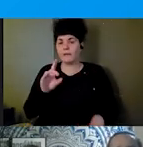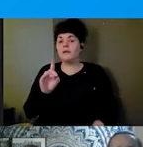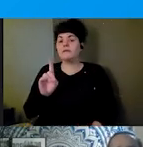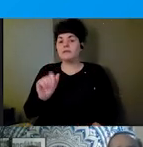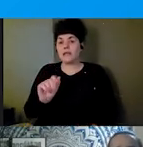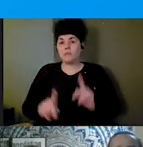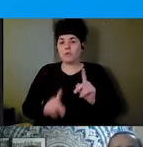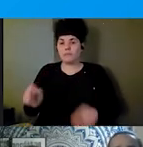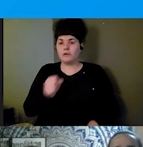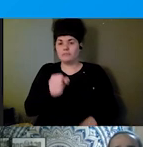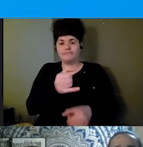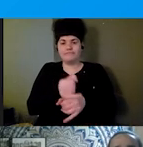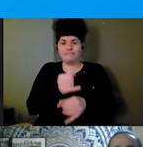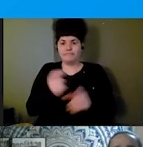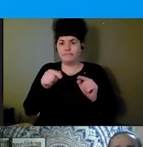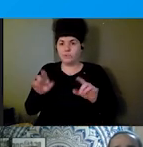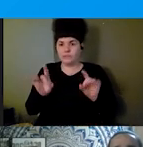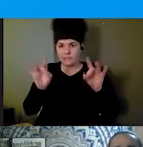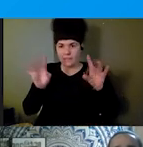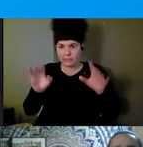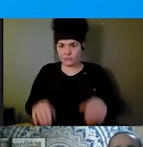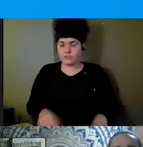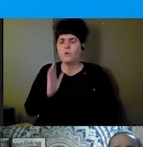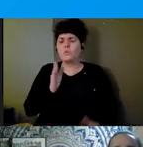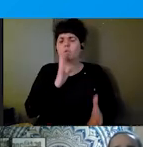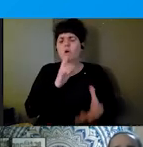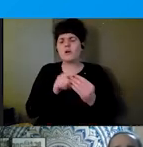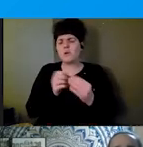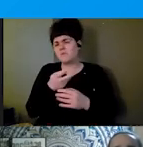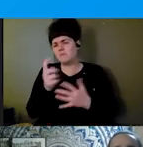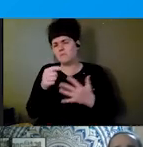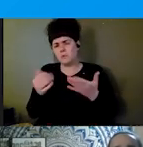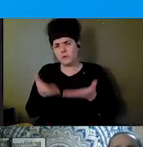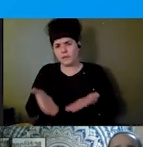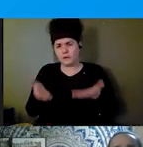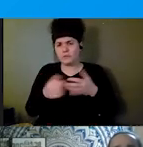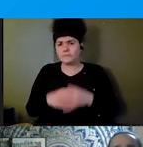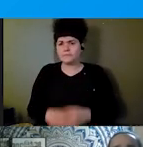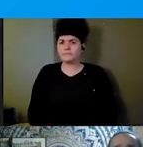about a handful of them here in addition to what Shaylin had shared just a moment